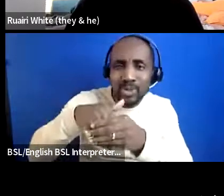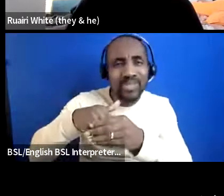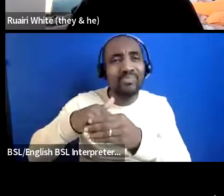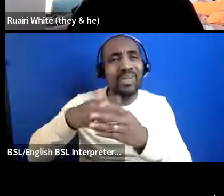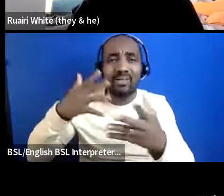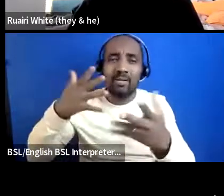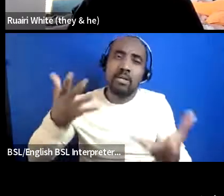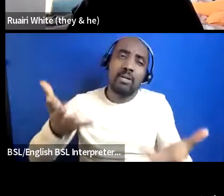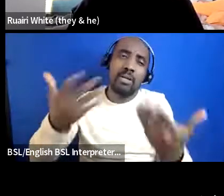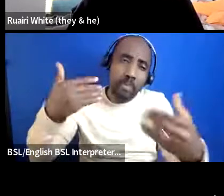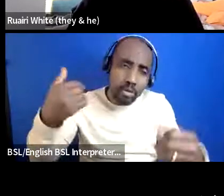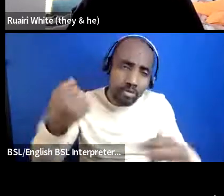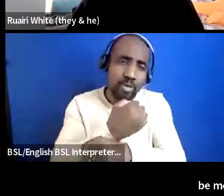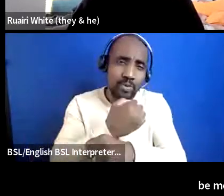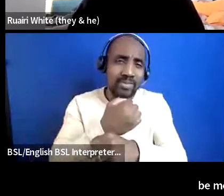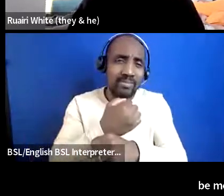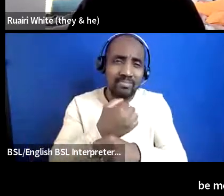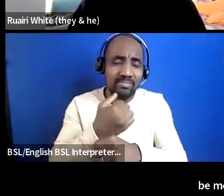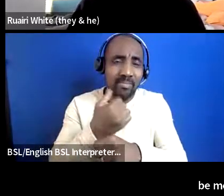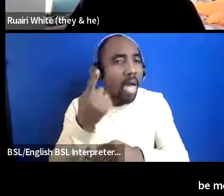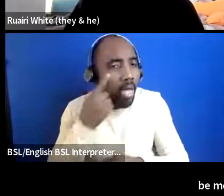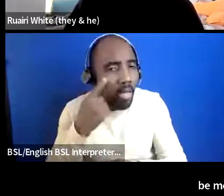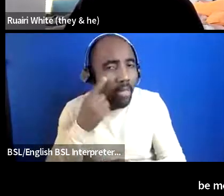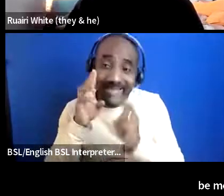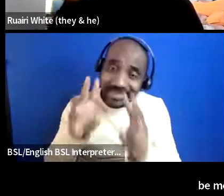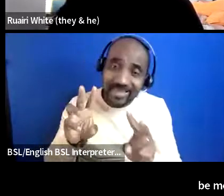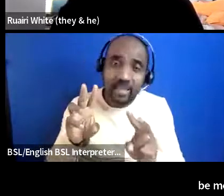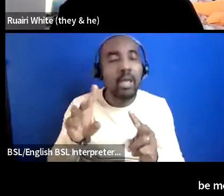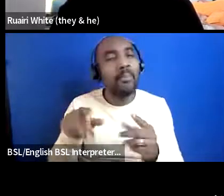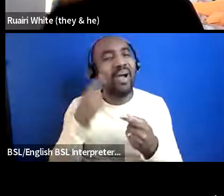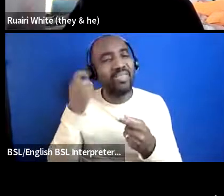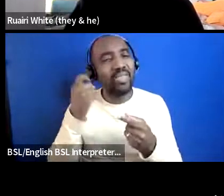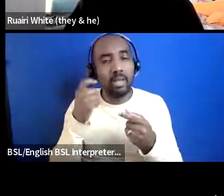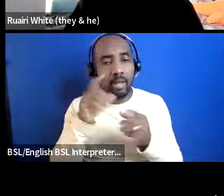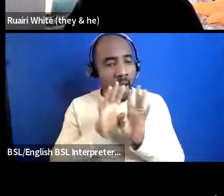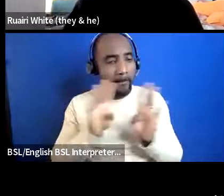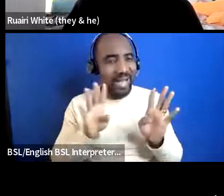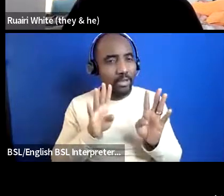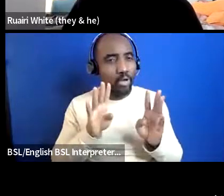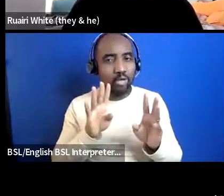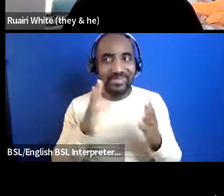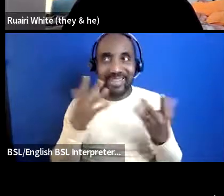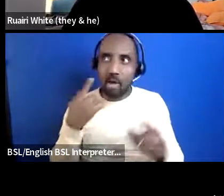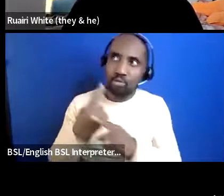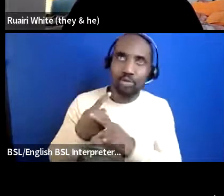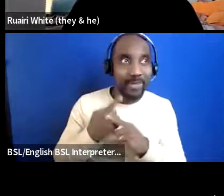um i think there is this thing around diversifying panels um but i think wider than that and this